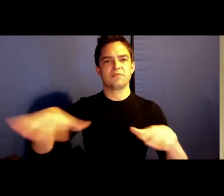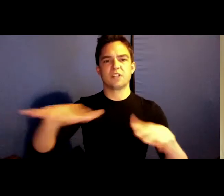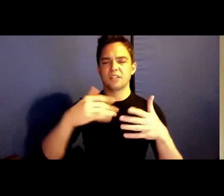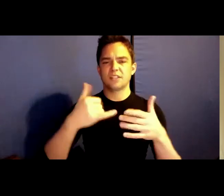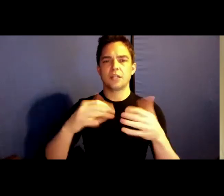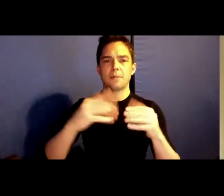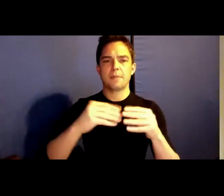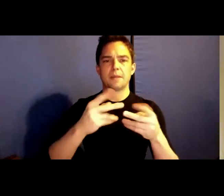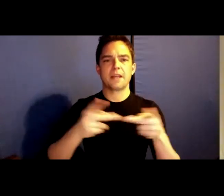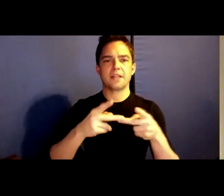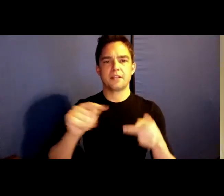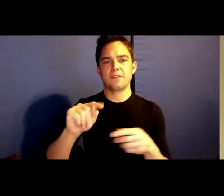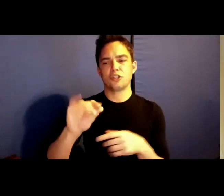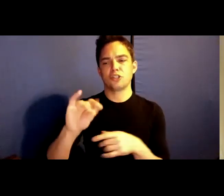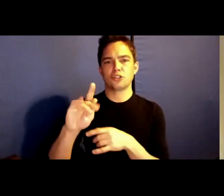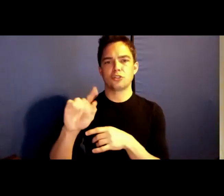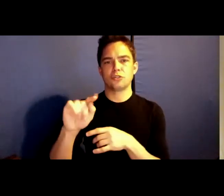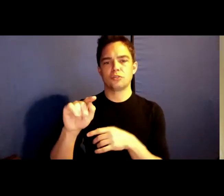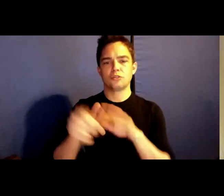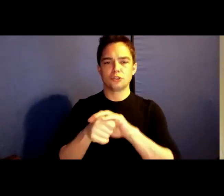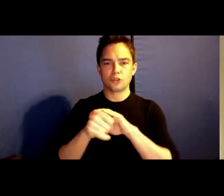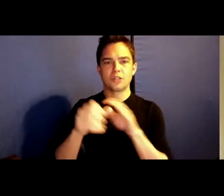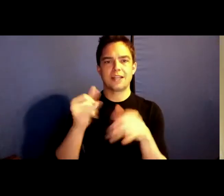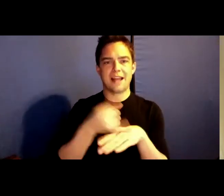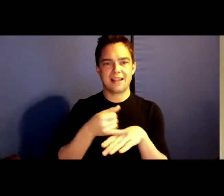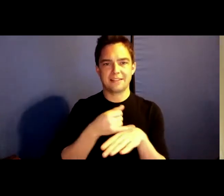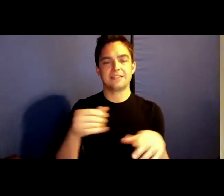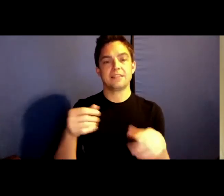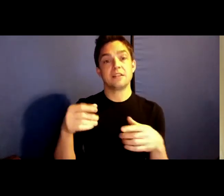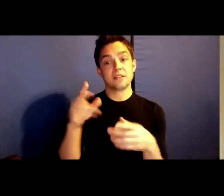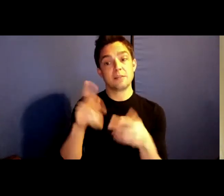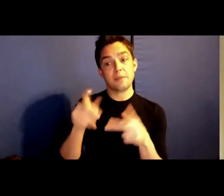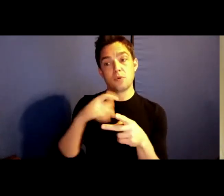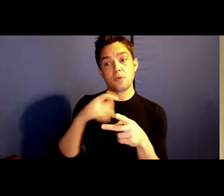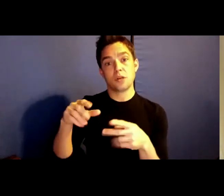Our intersecting communities are comprised of those native to this land, Indigenous people